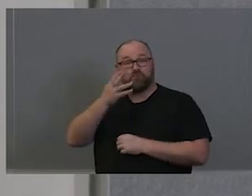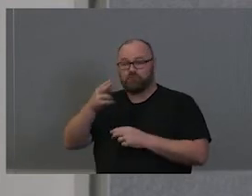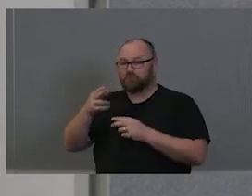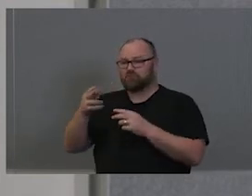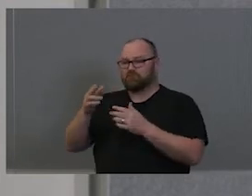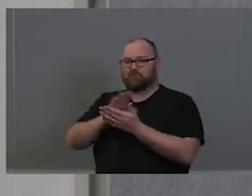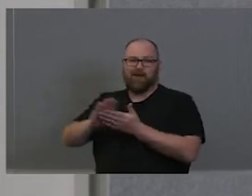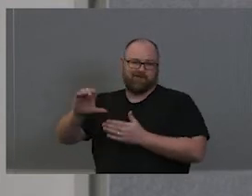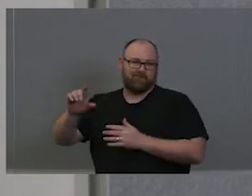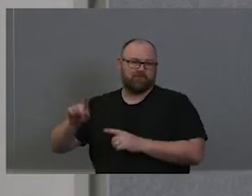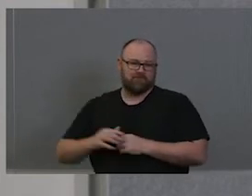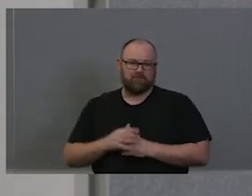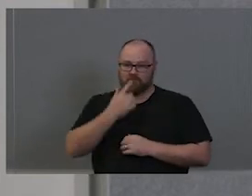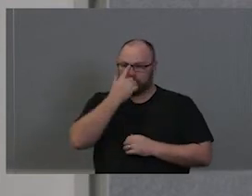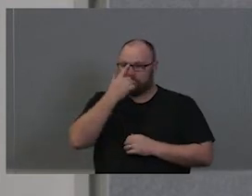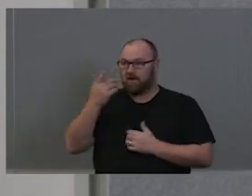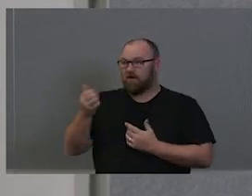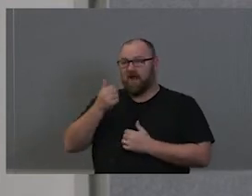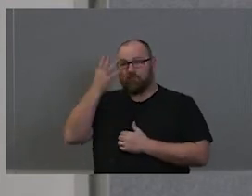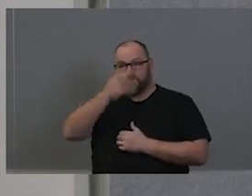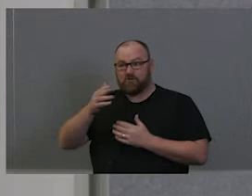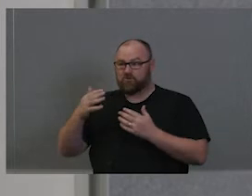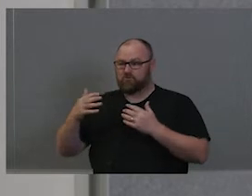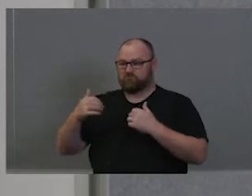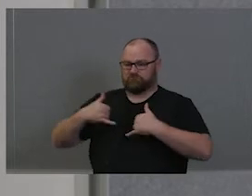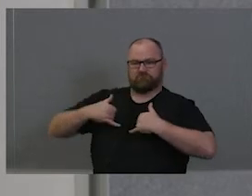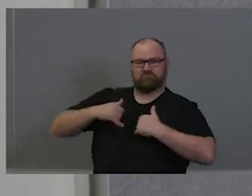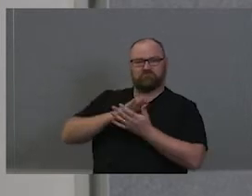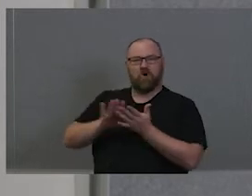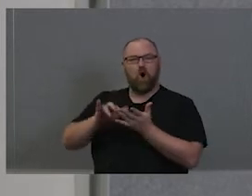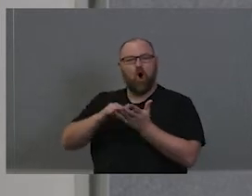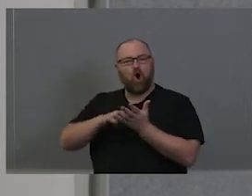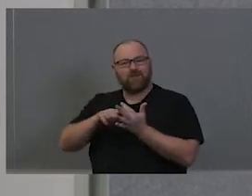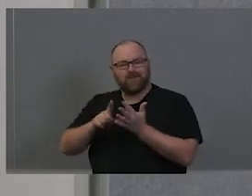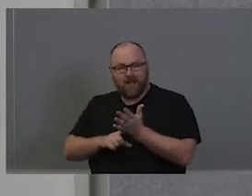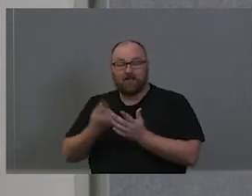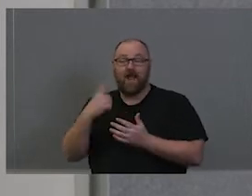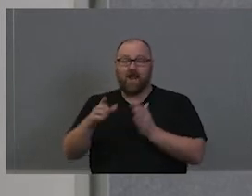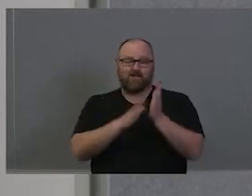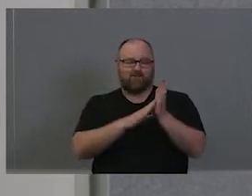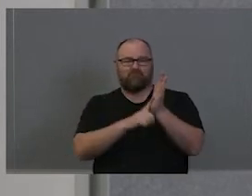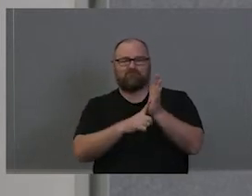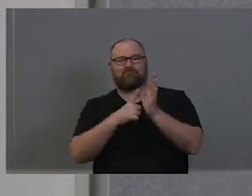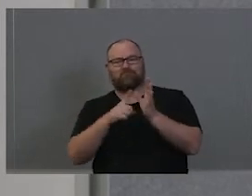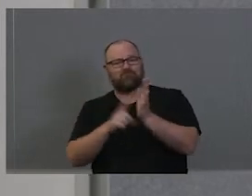Aboriginal Hostels Australia and the Metropolitan Local Aboriginal Land Council.